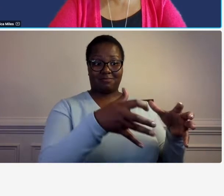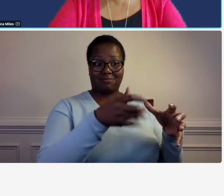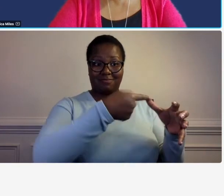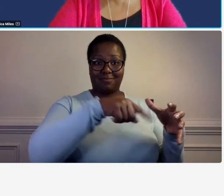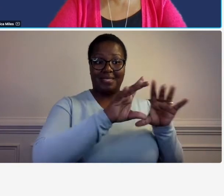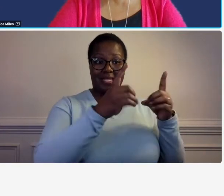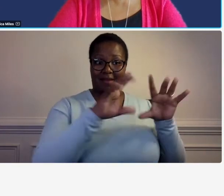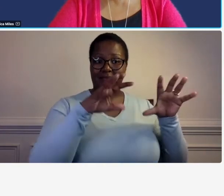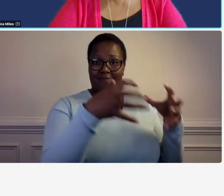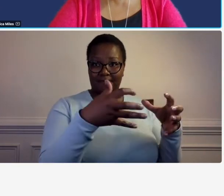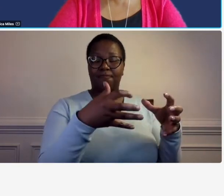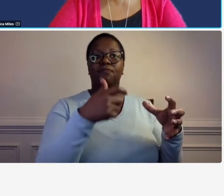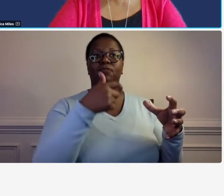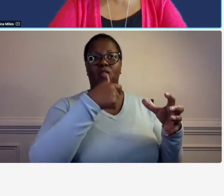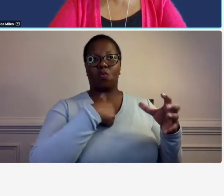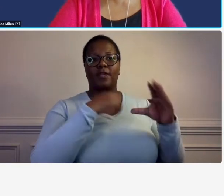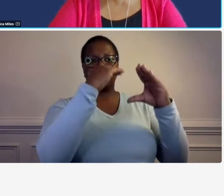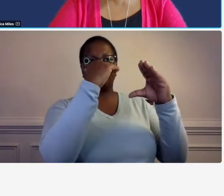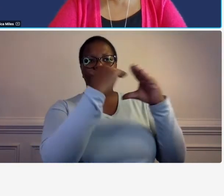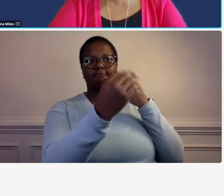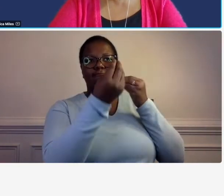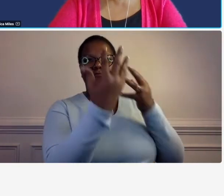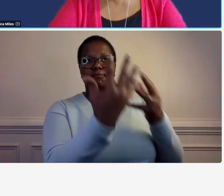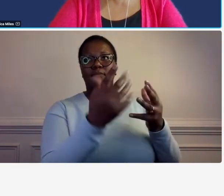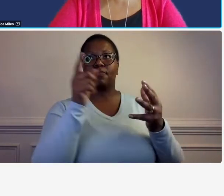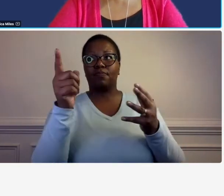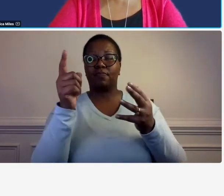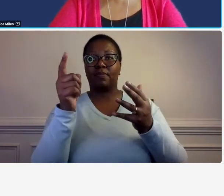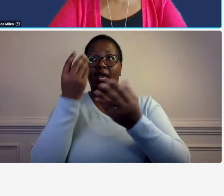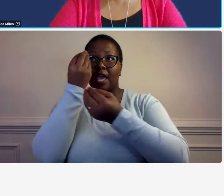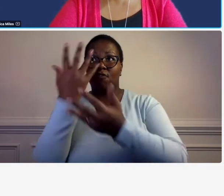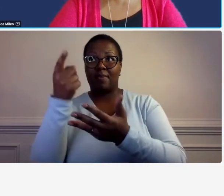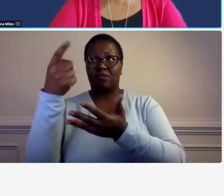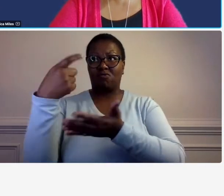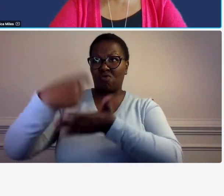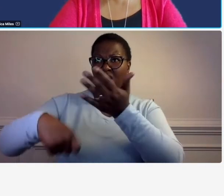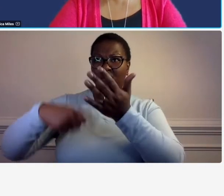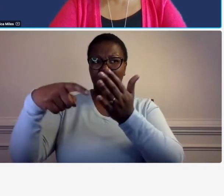for for information to help us verify the accuracy of their rates and a lot of times they'll say well